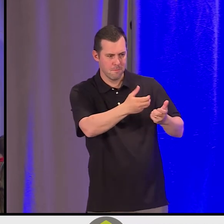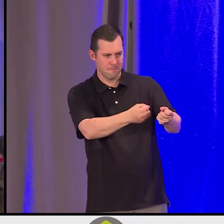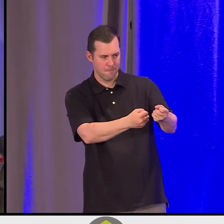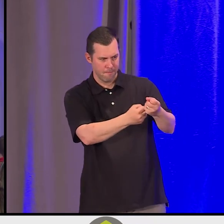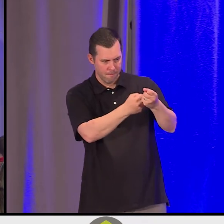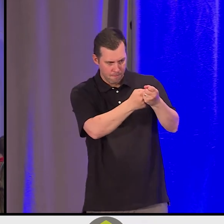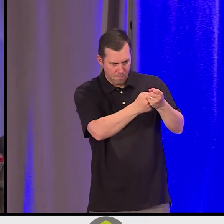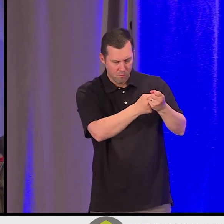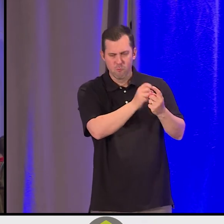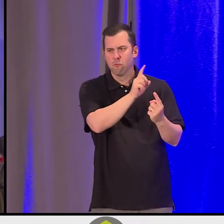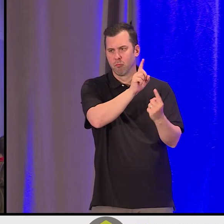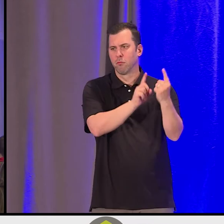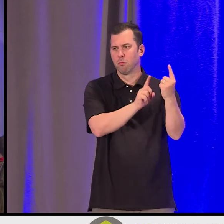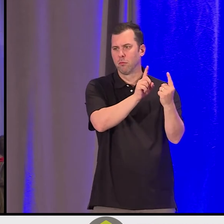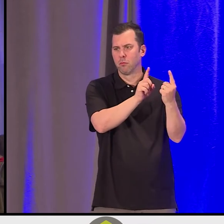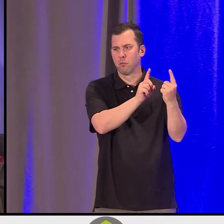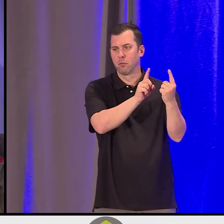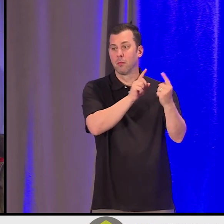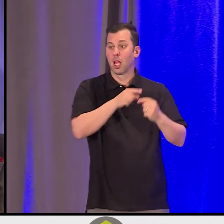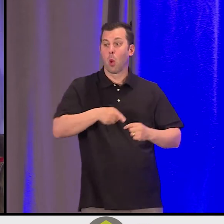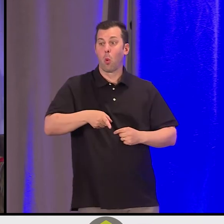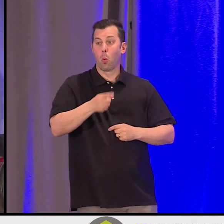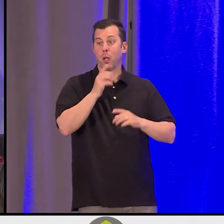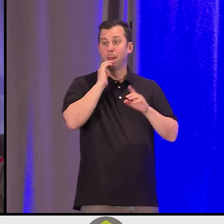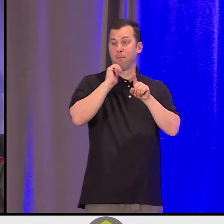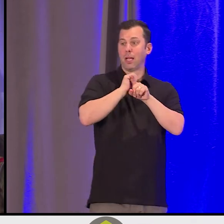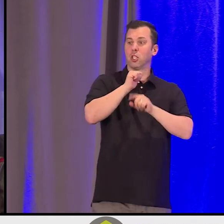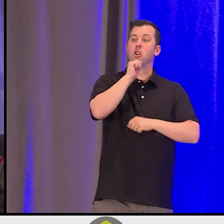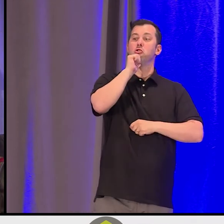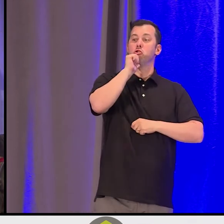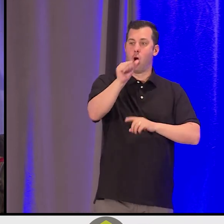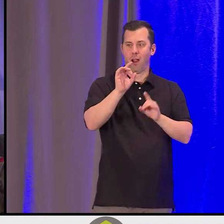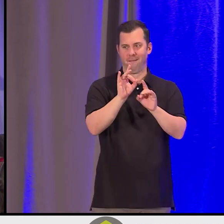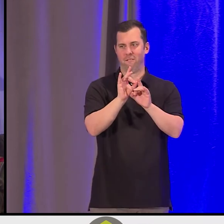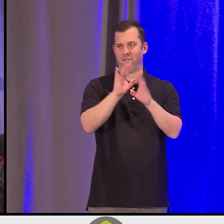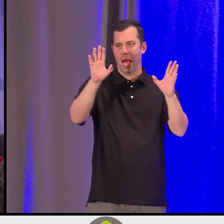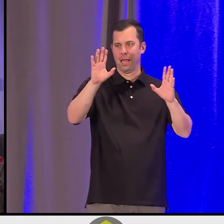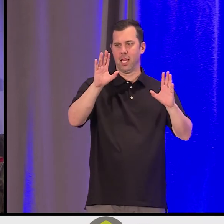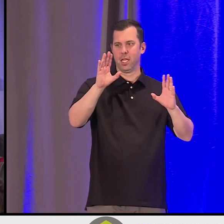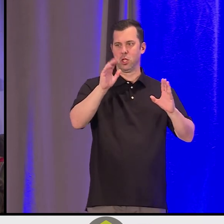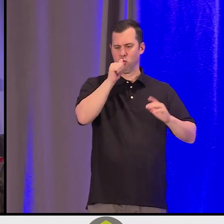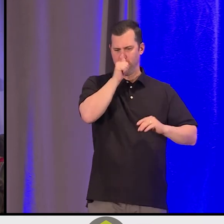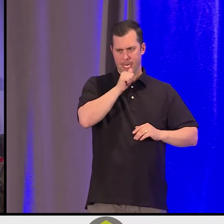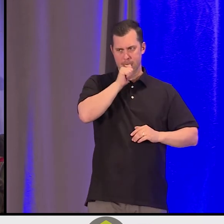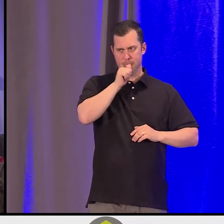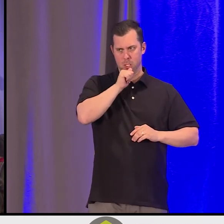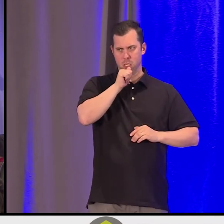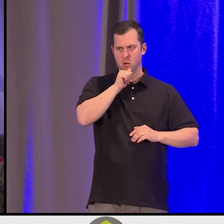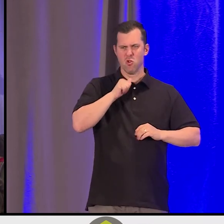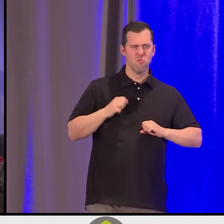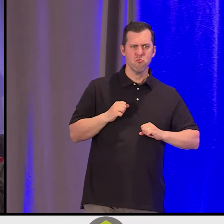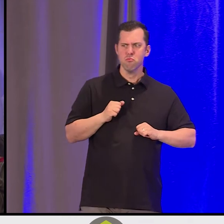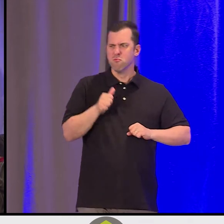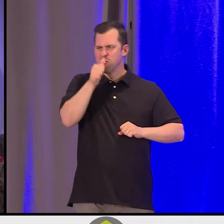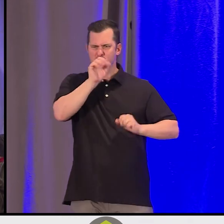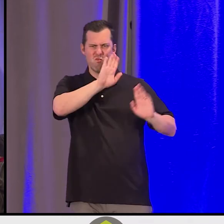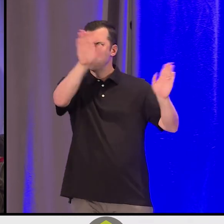where we practice nonviolent resilience. So it's not about getting tougher and getting harder and closing that heart, but we stay open.